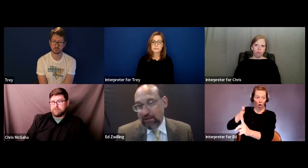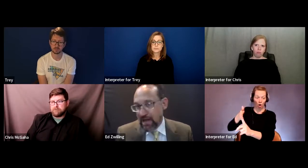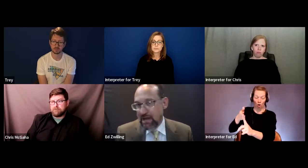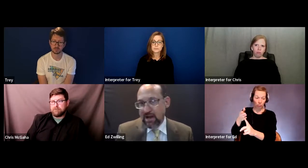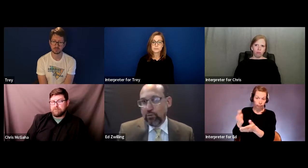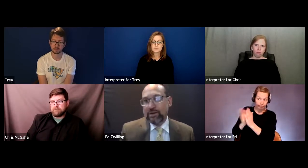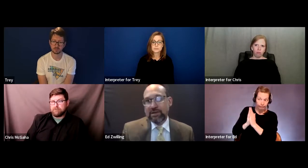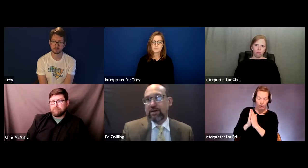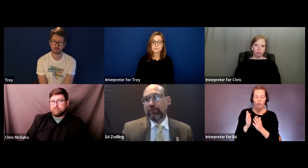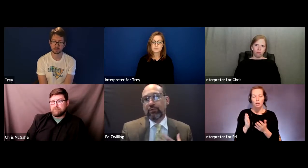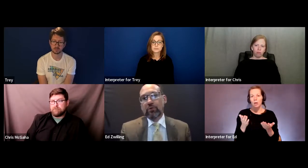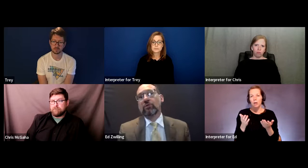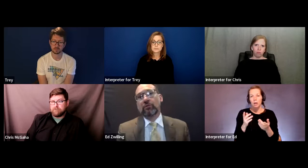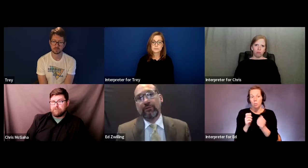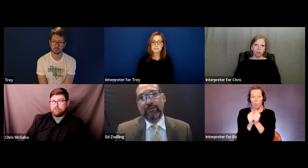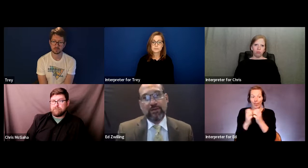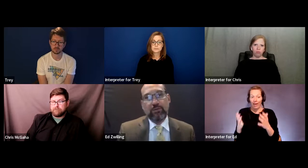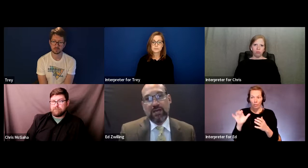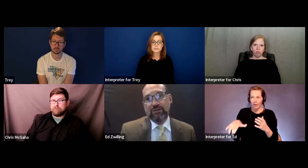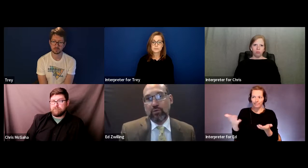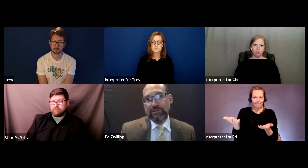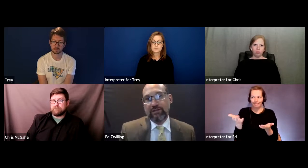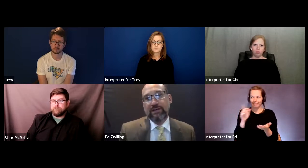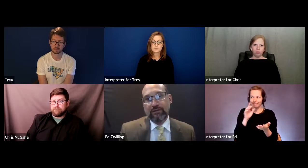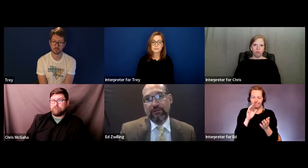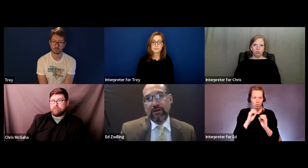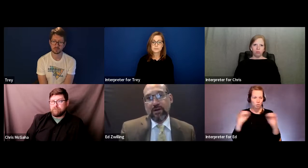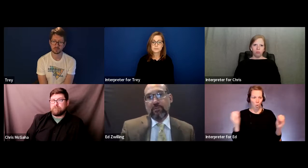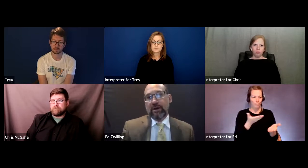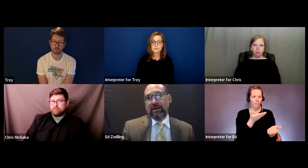Without that, I wouldn't be able to prove that the communication wasn't effective, but